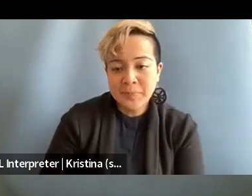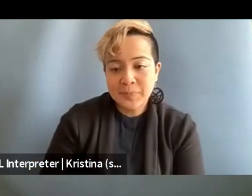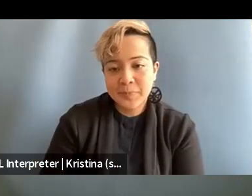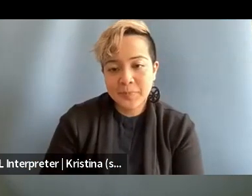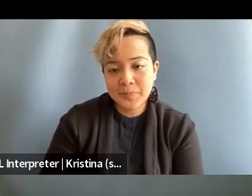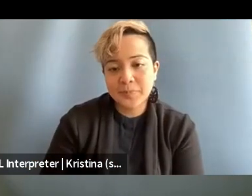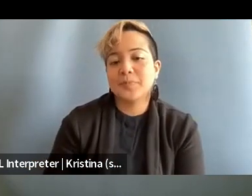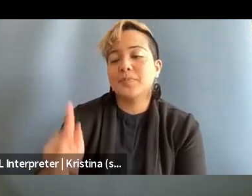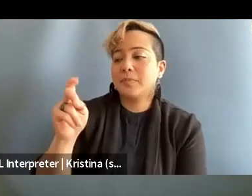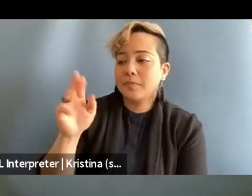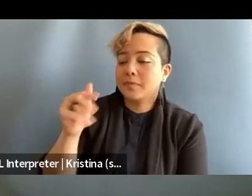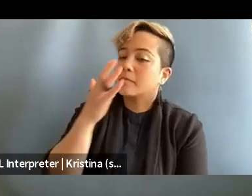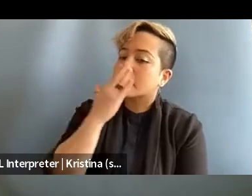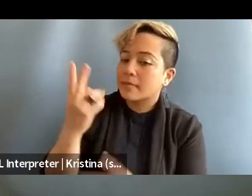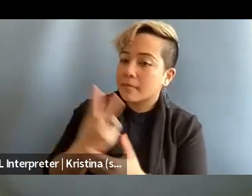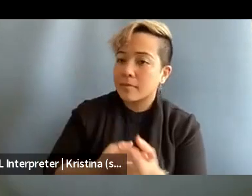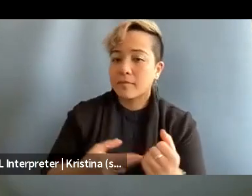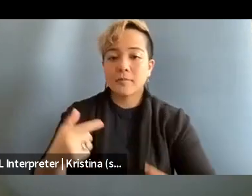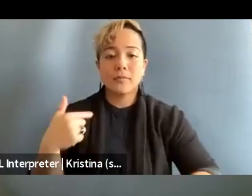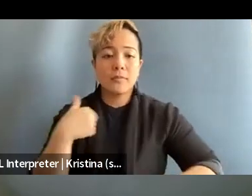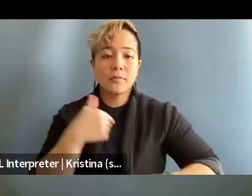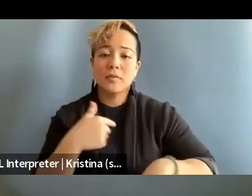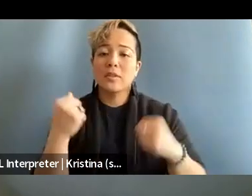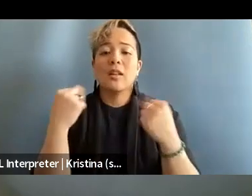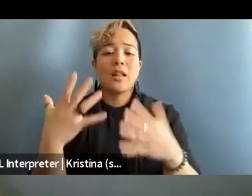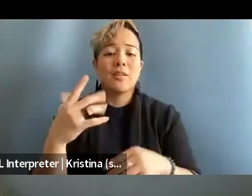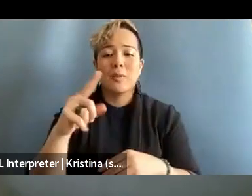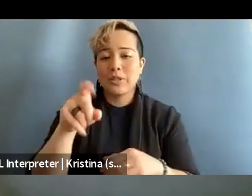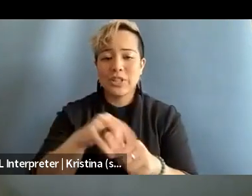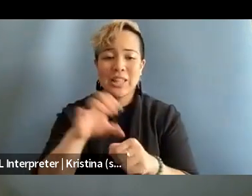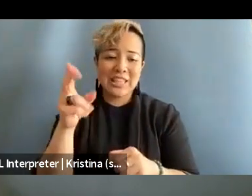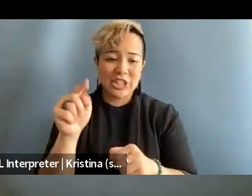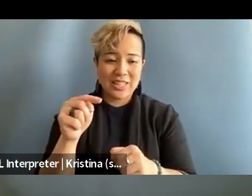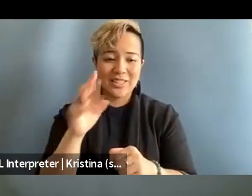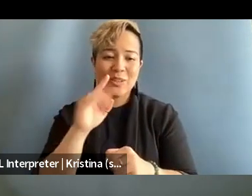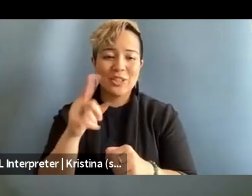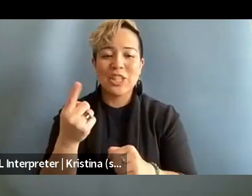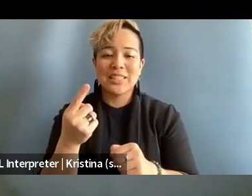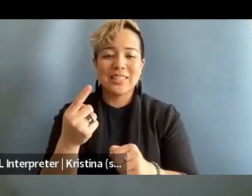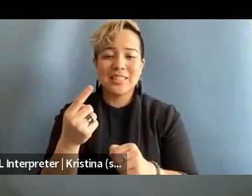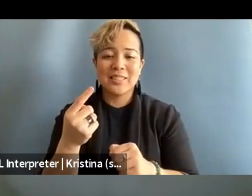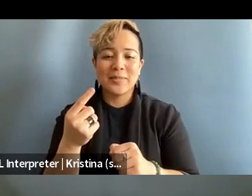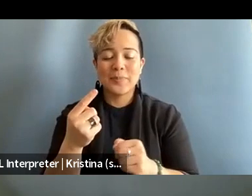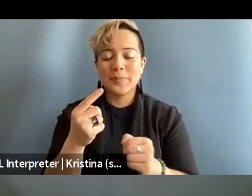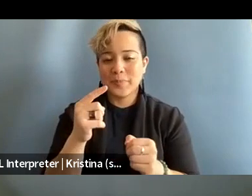Thank you both. We have a number of really amazing questions in the chat so I'm just gonna, I'm gonna hit the couple of things that I wanna hit